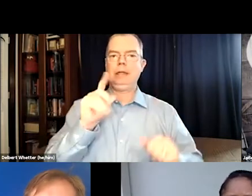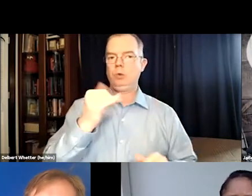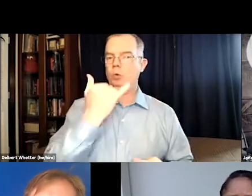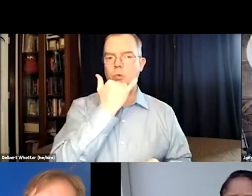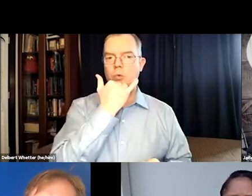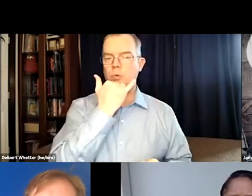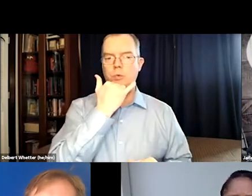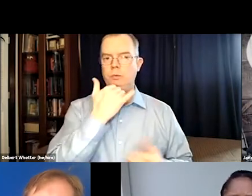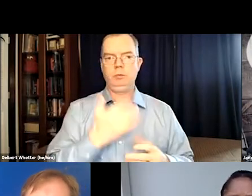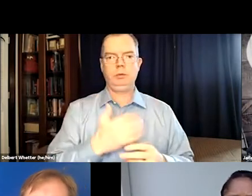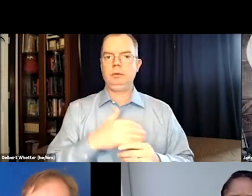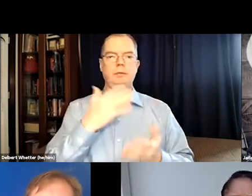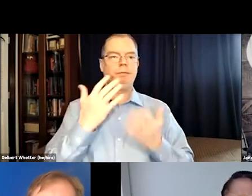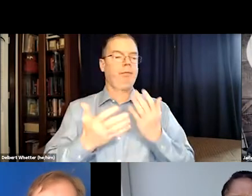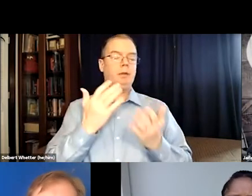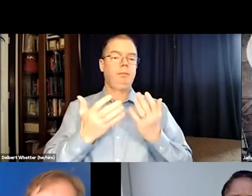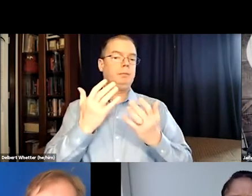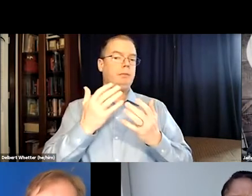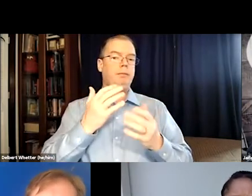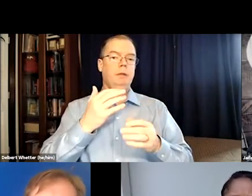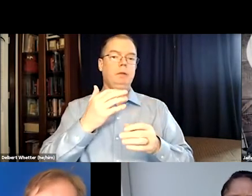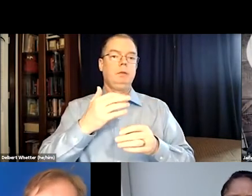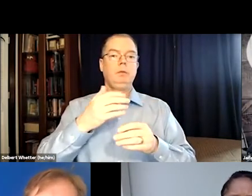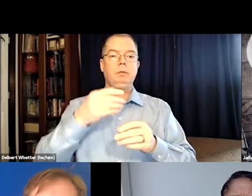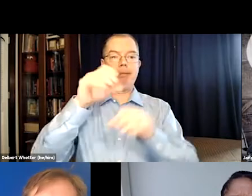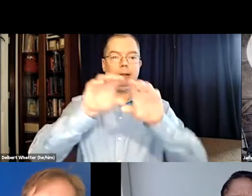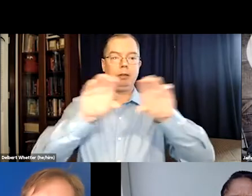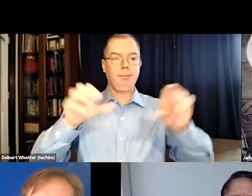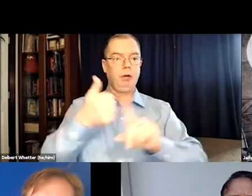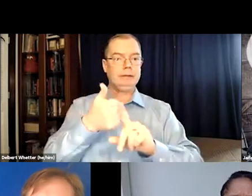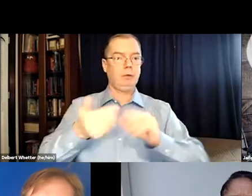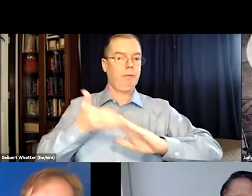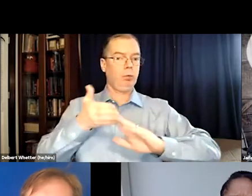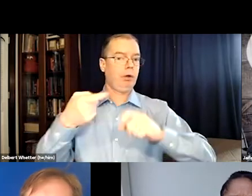And often many things can go wrong during this process. So